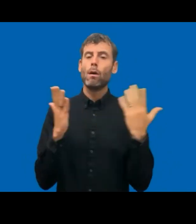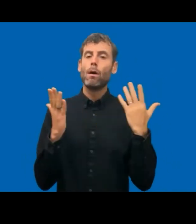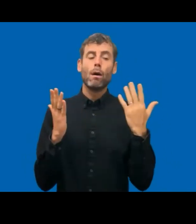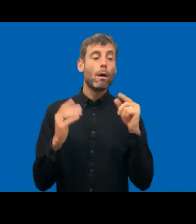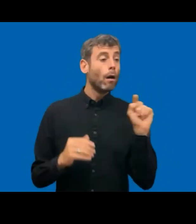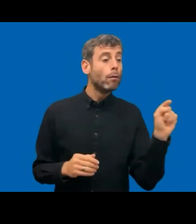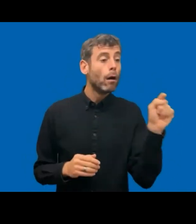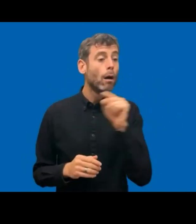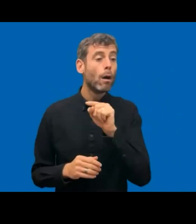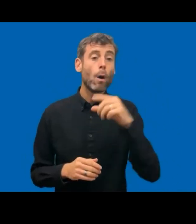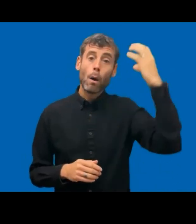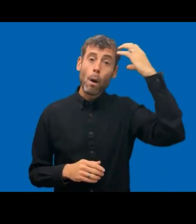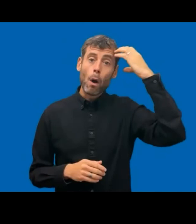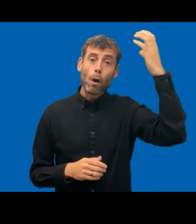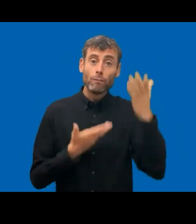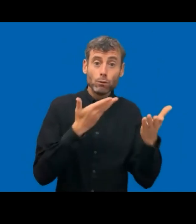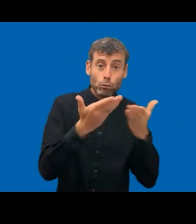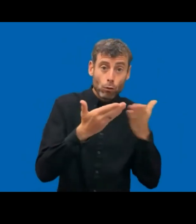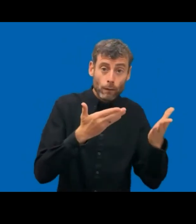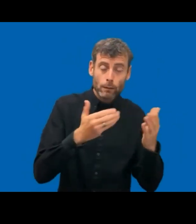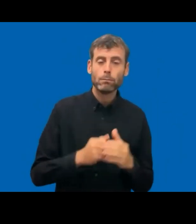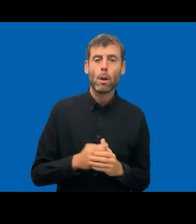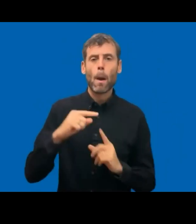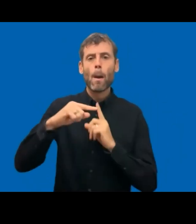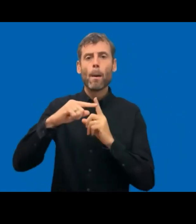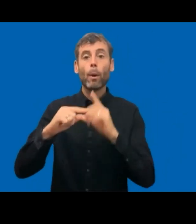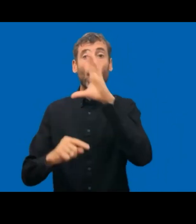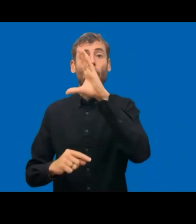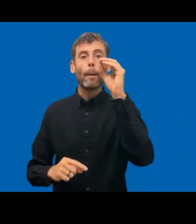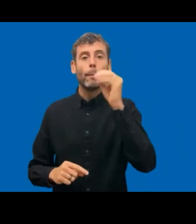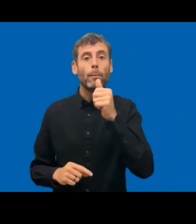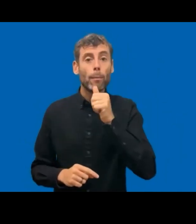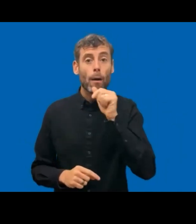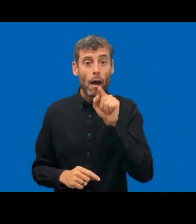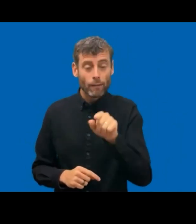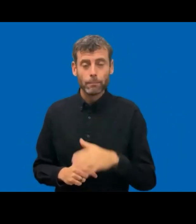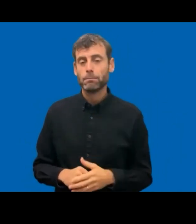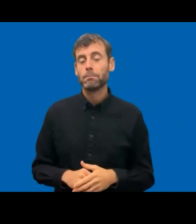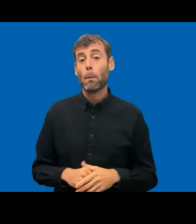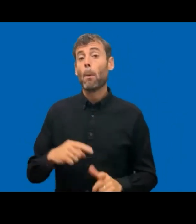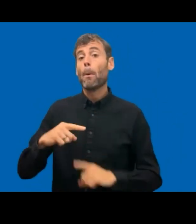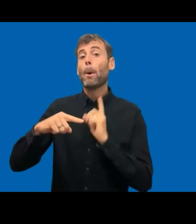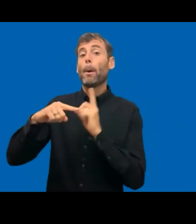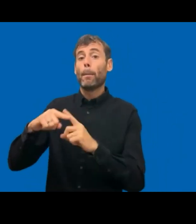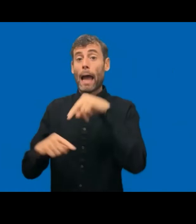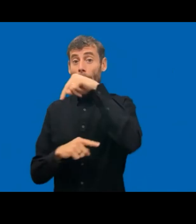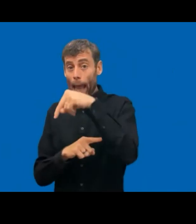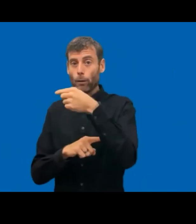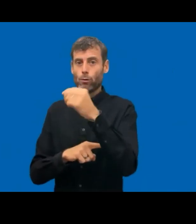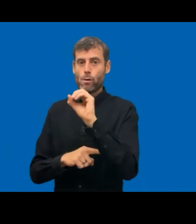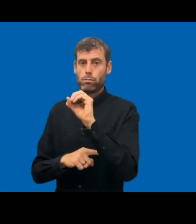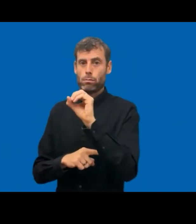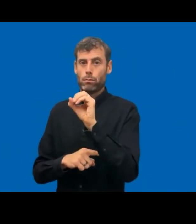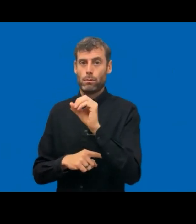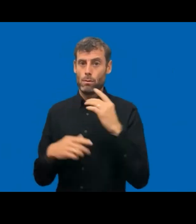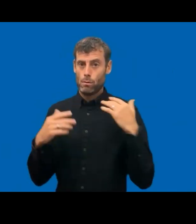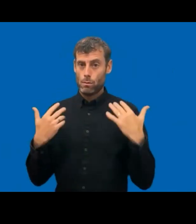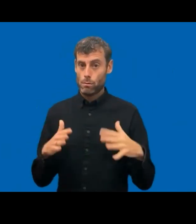for nonprofit organizations. So the scope is very wide. It was the 35 WCAG 2.0 A and